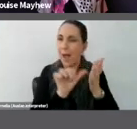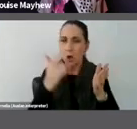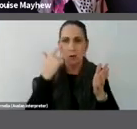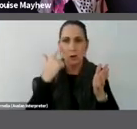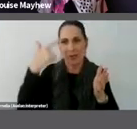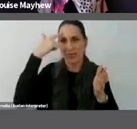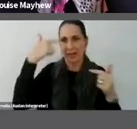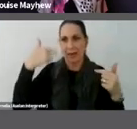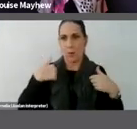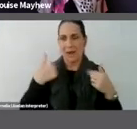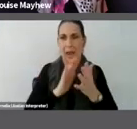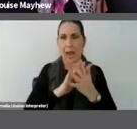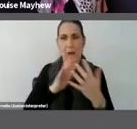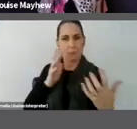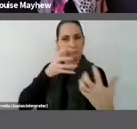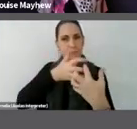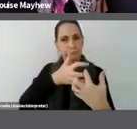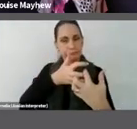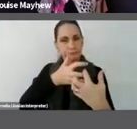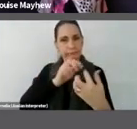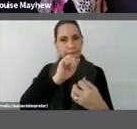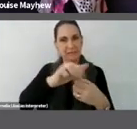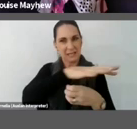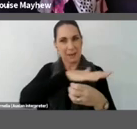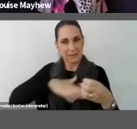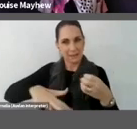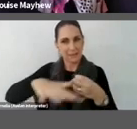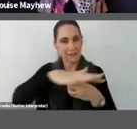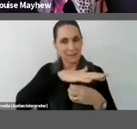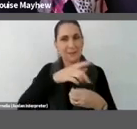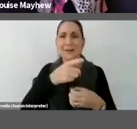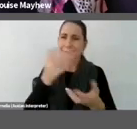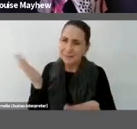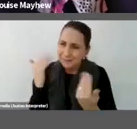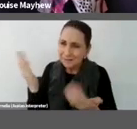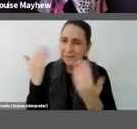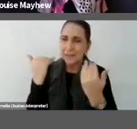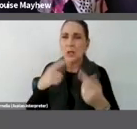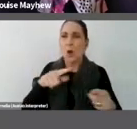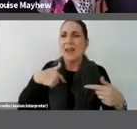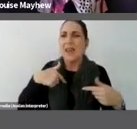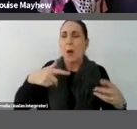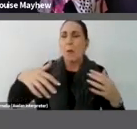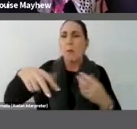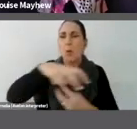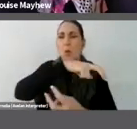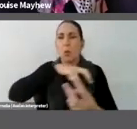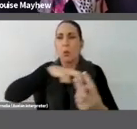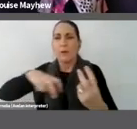same space, but they also ask us to move and interact with these works in new